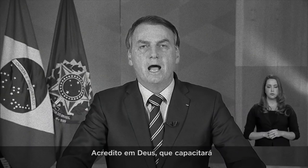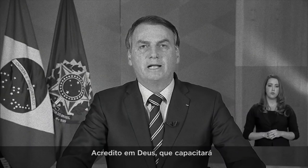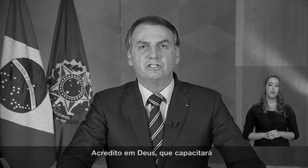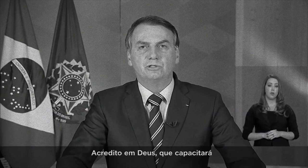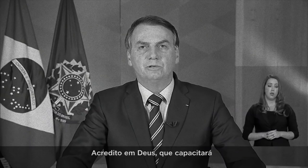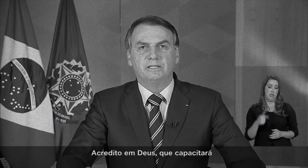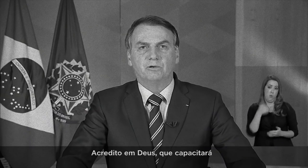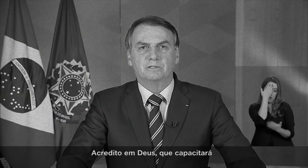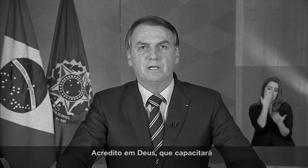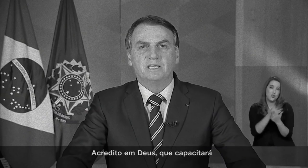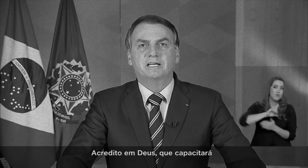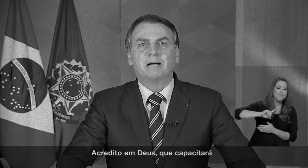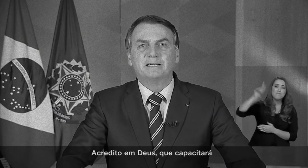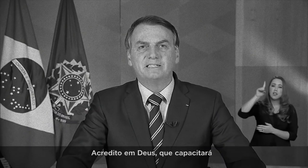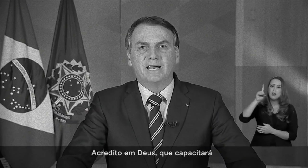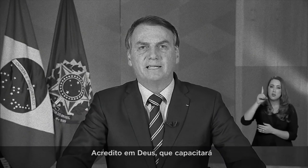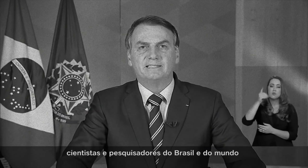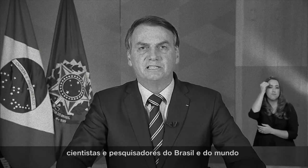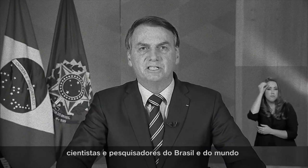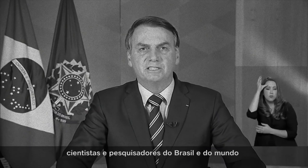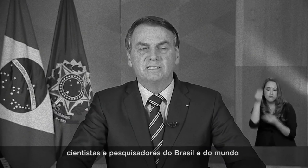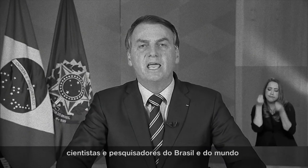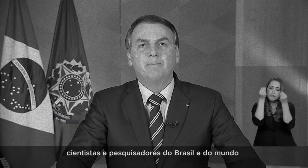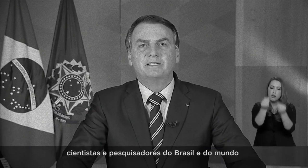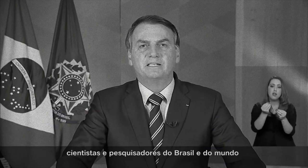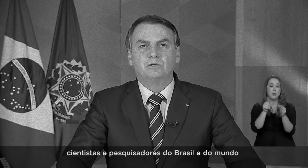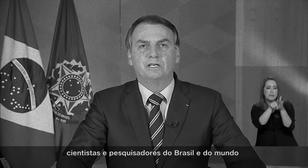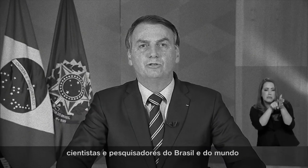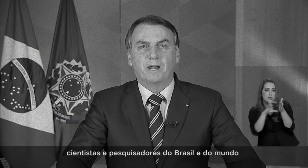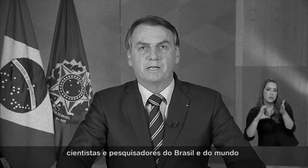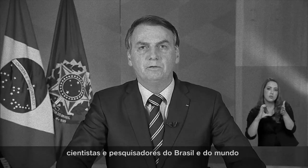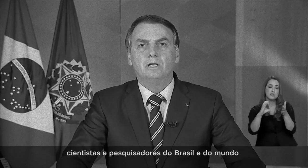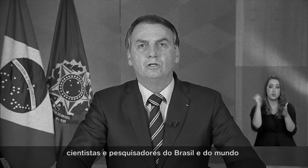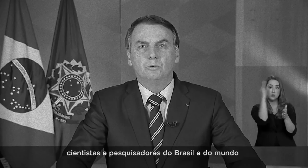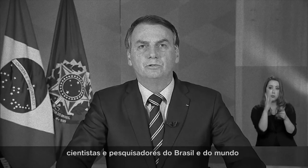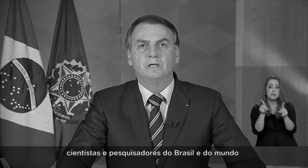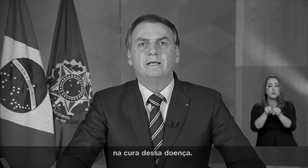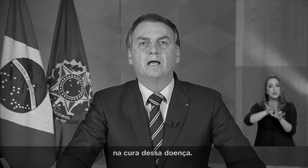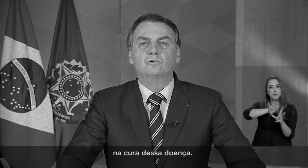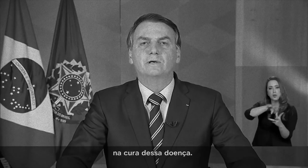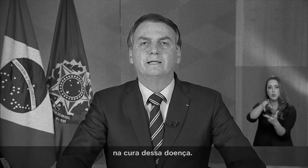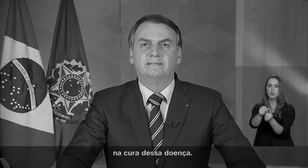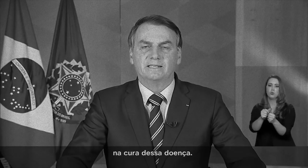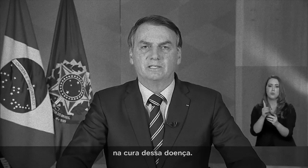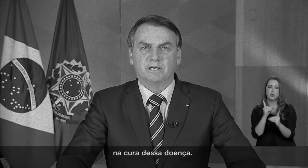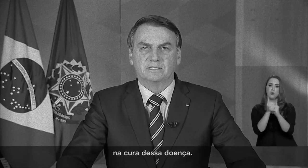I believe in God, that will enable scientists and researchers in Brazil and worldwide in search of the cure of the disease.